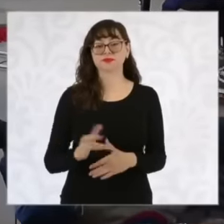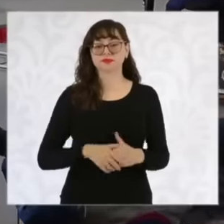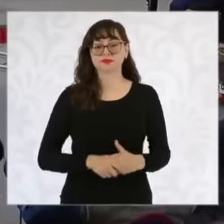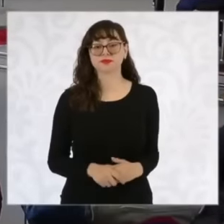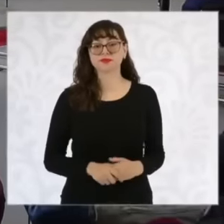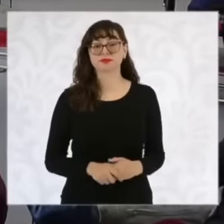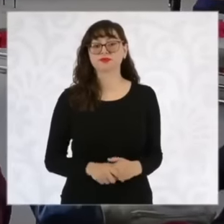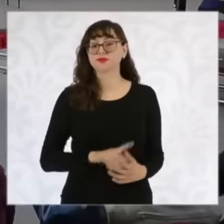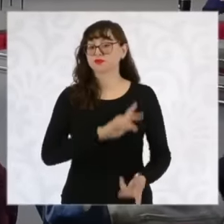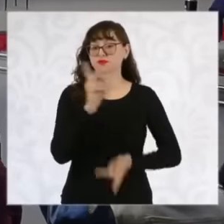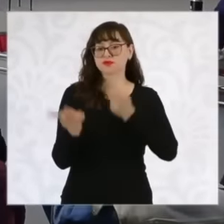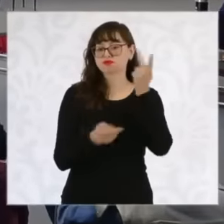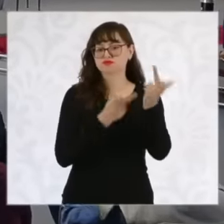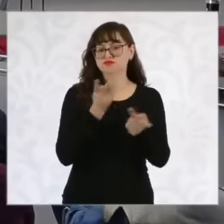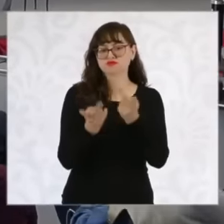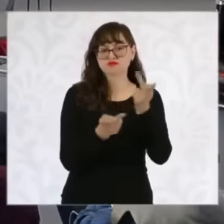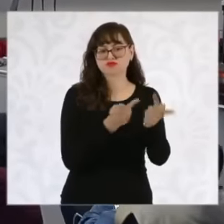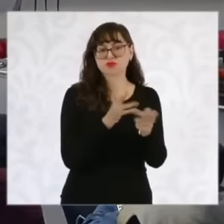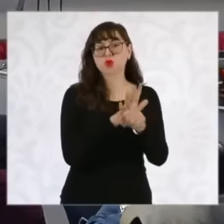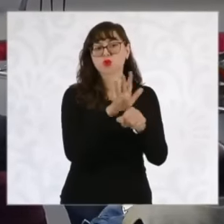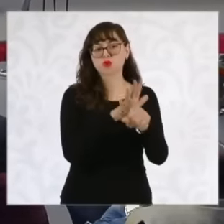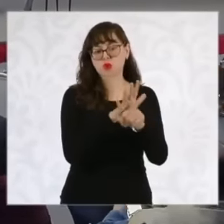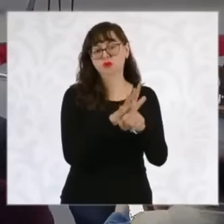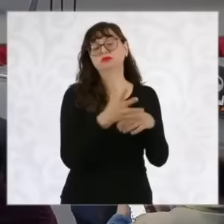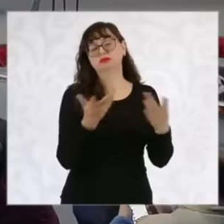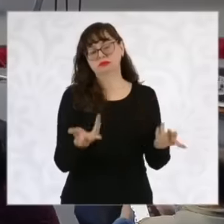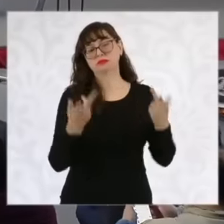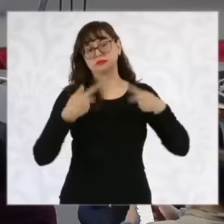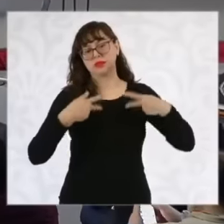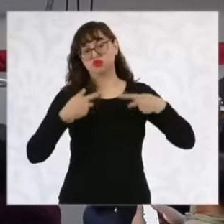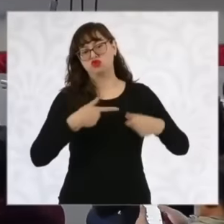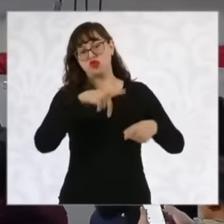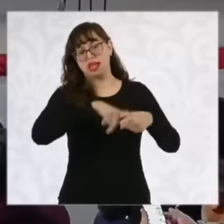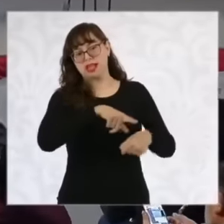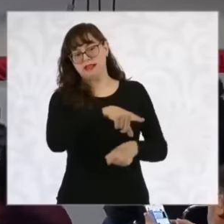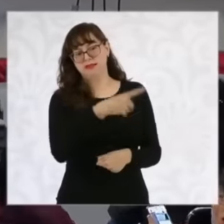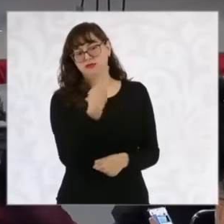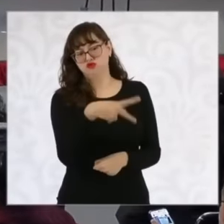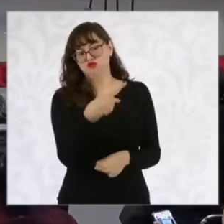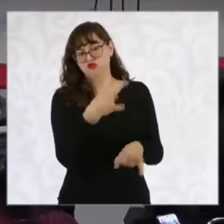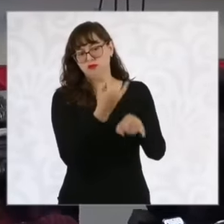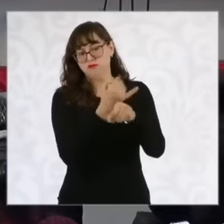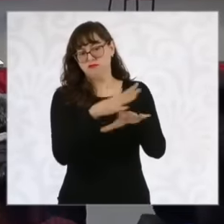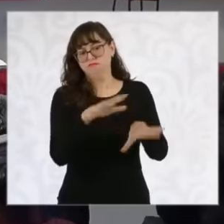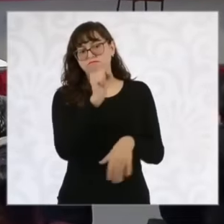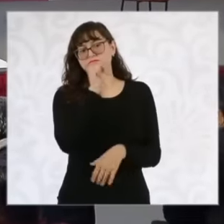in the questionnaire?